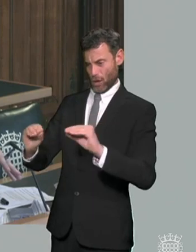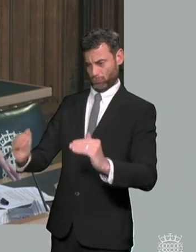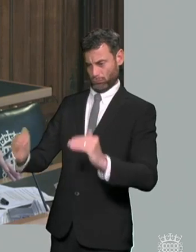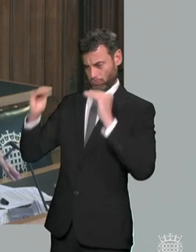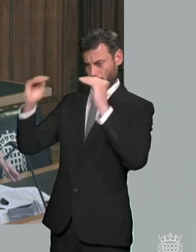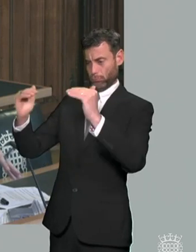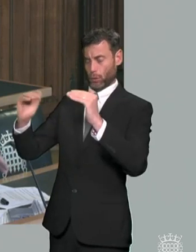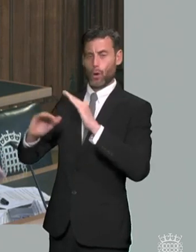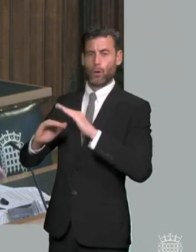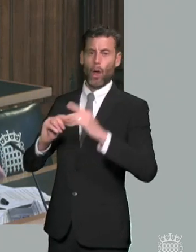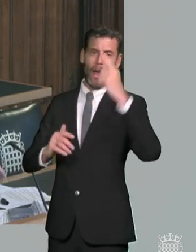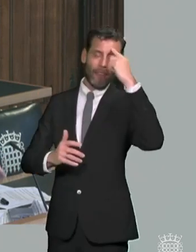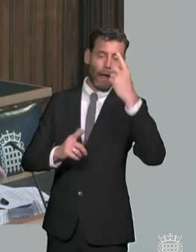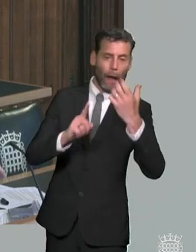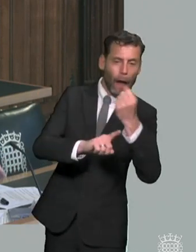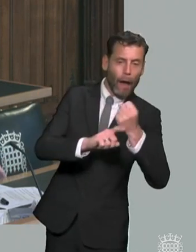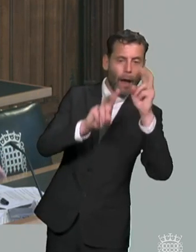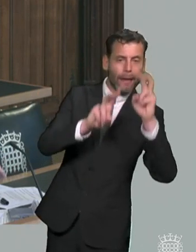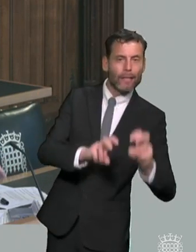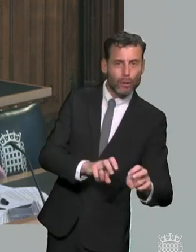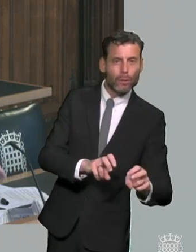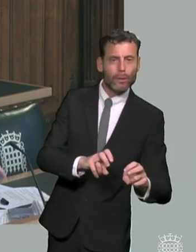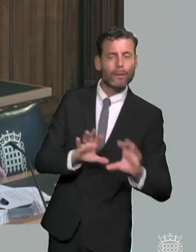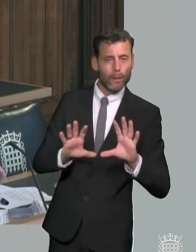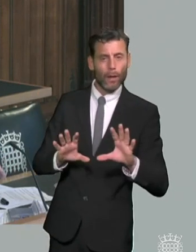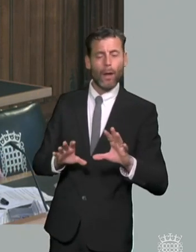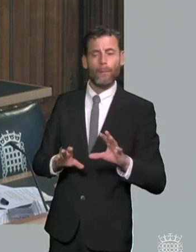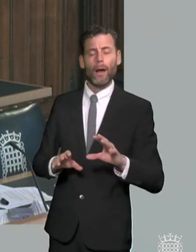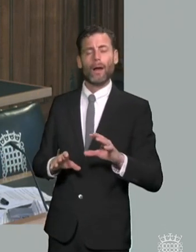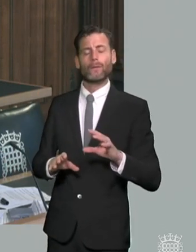responsible for but also not unreasonably wanting to be professionally successful so i guess taking